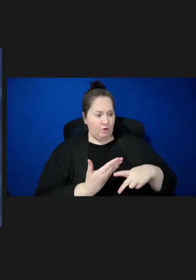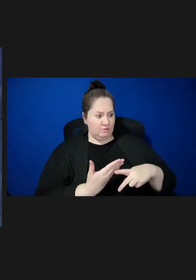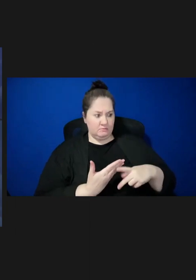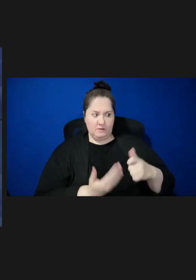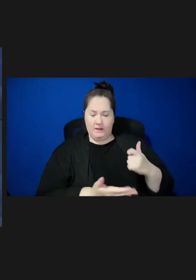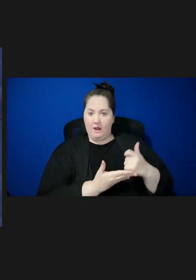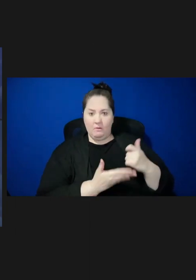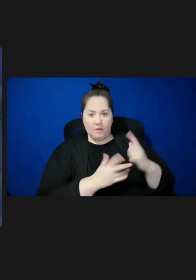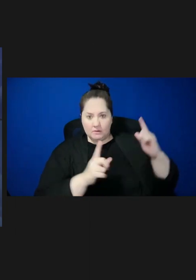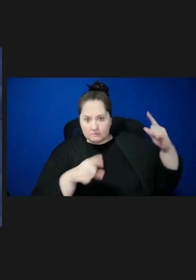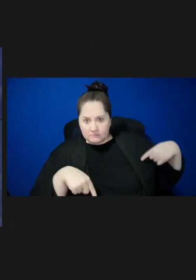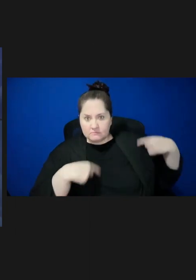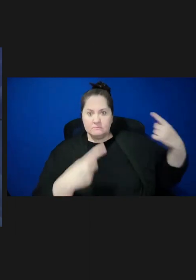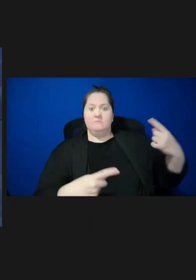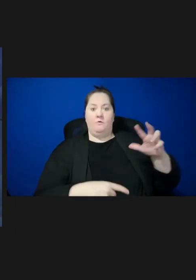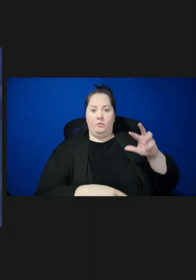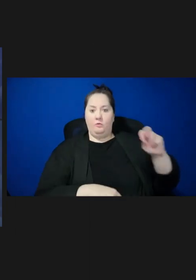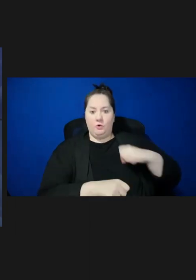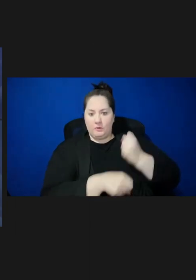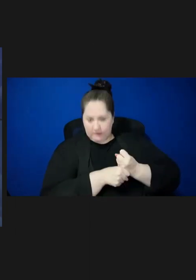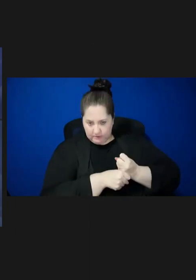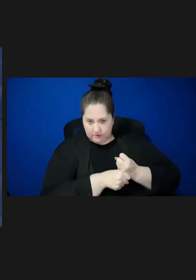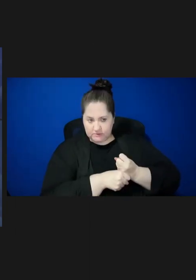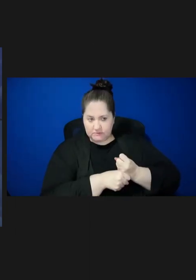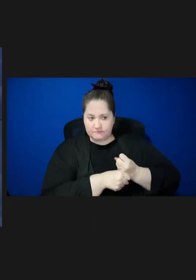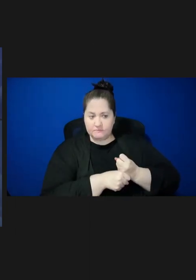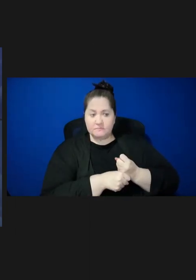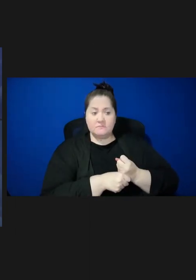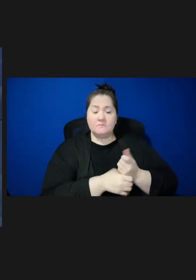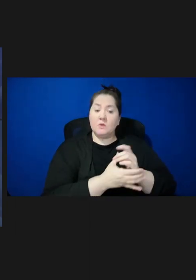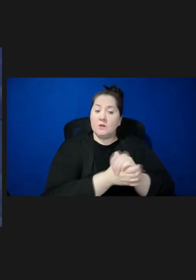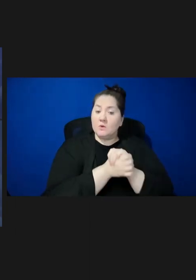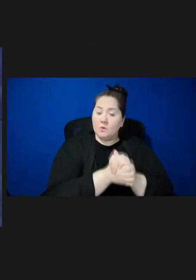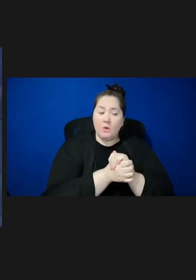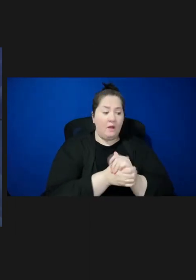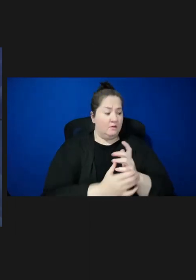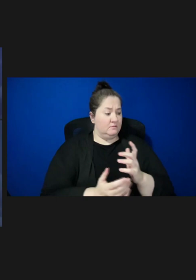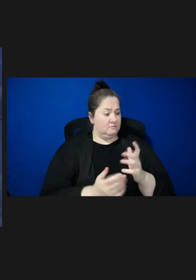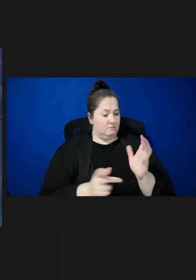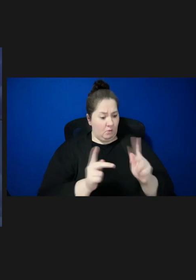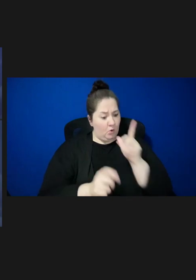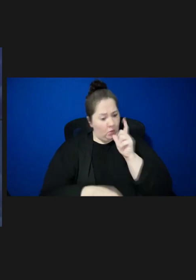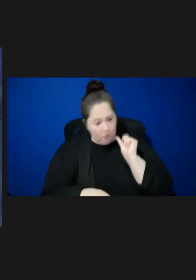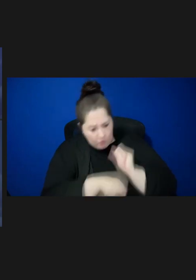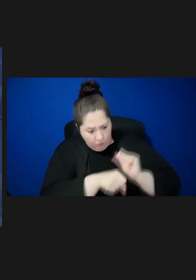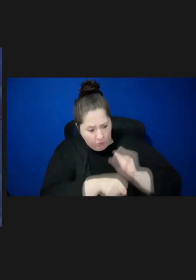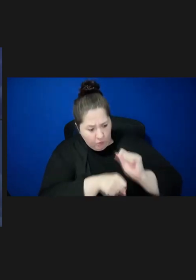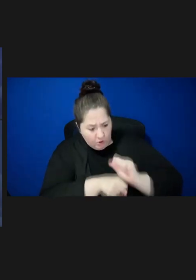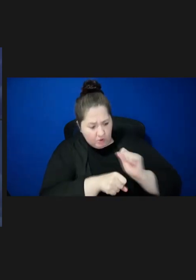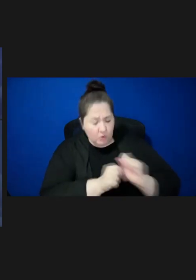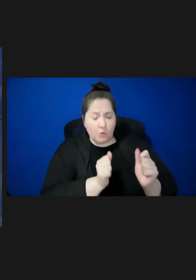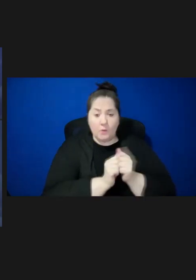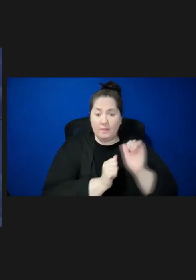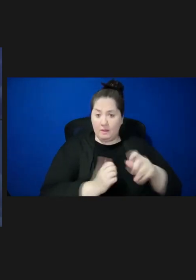for over 30 years. I want to congratulate the dedicated people who work on or with this program,